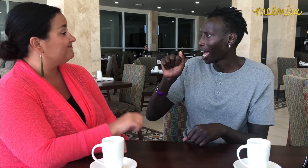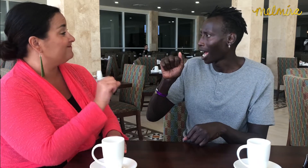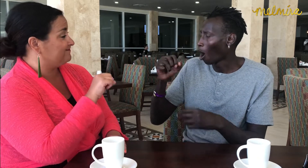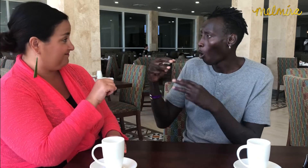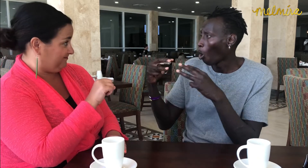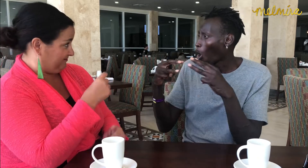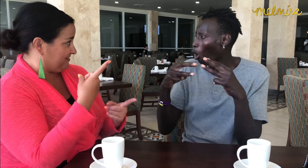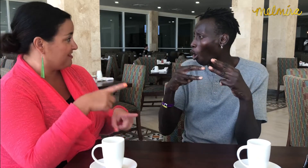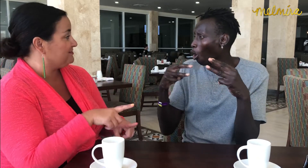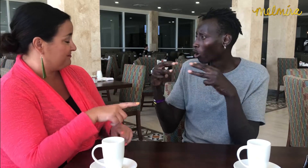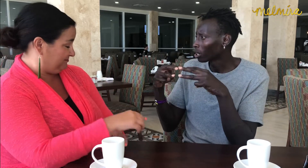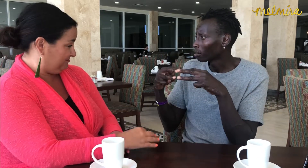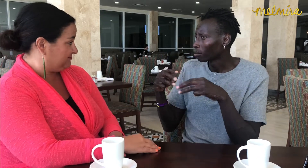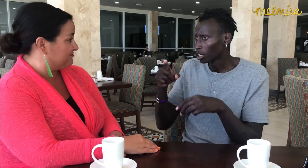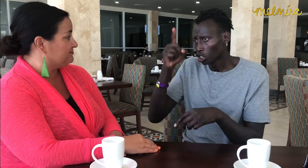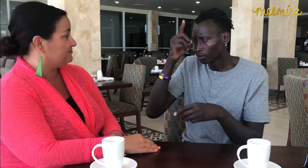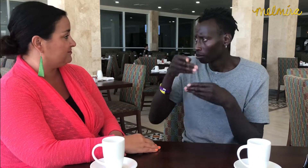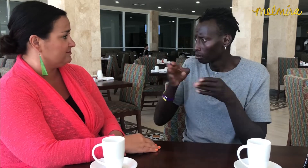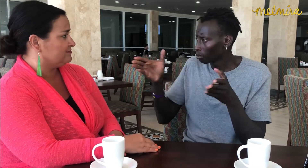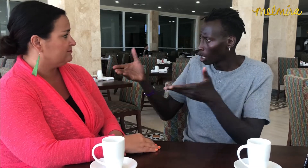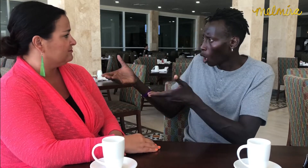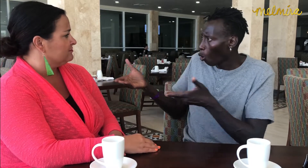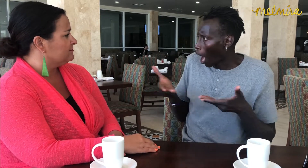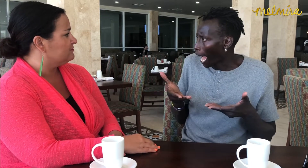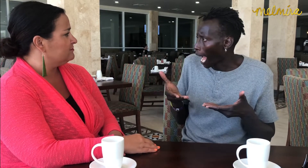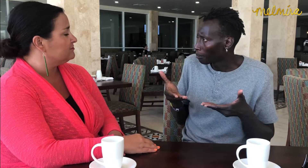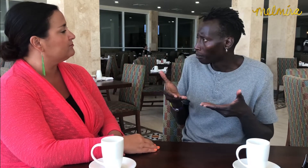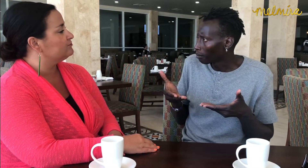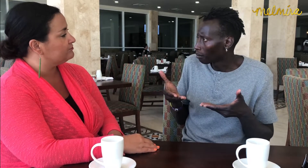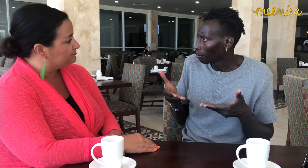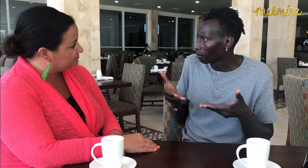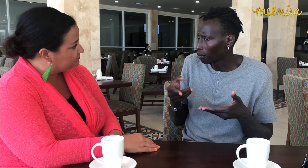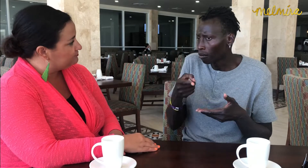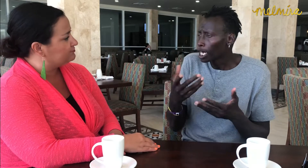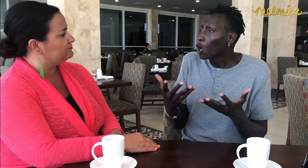during the war. Germany opened their doors and welcomed in those immigrants.